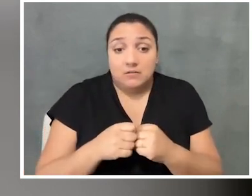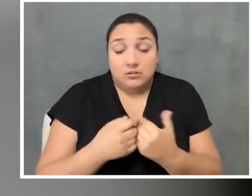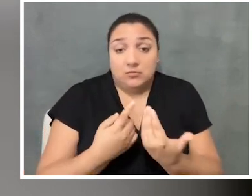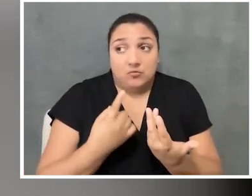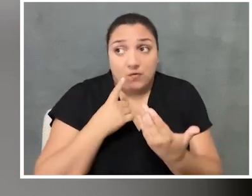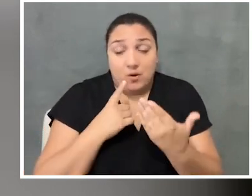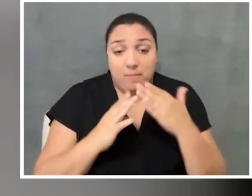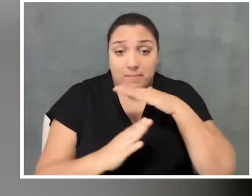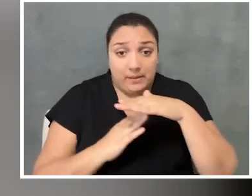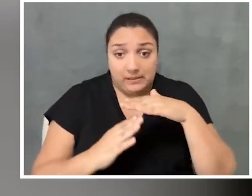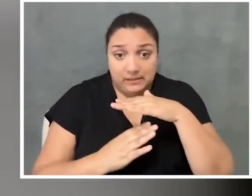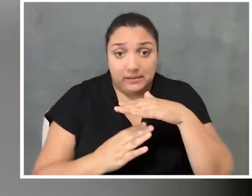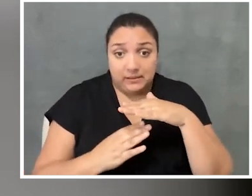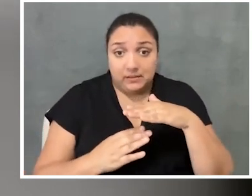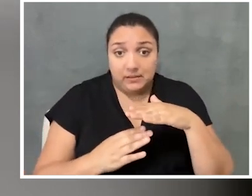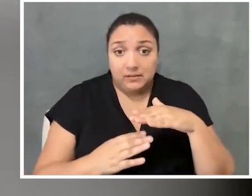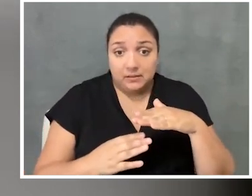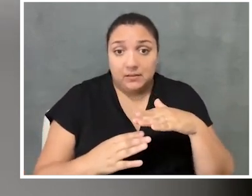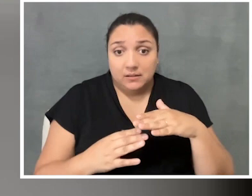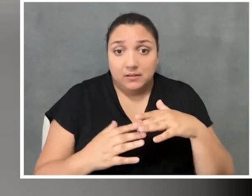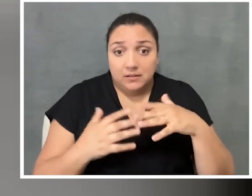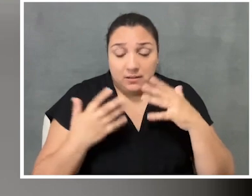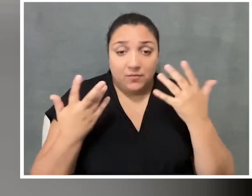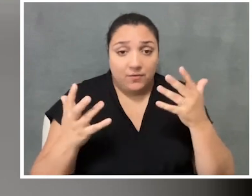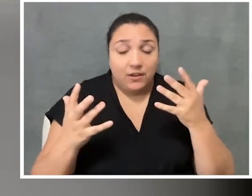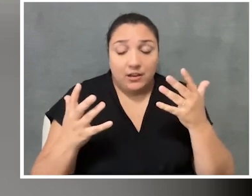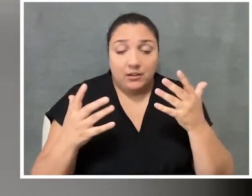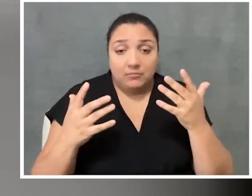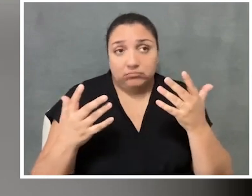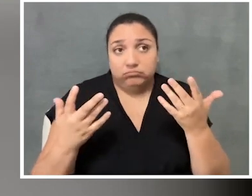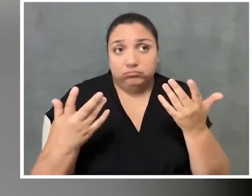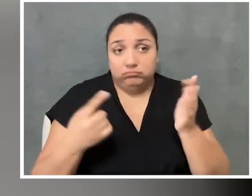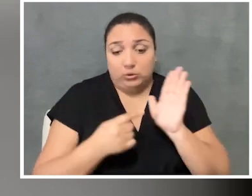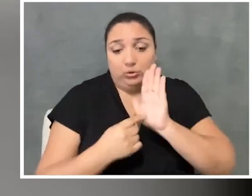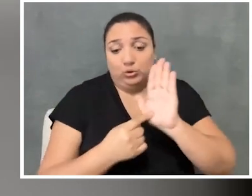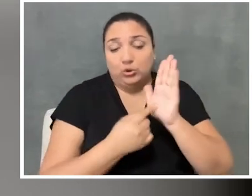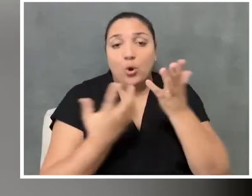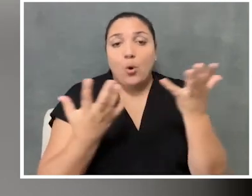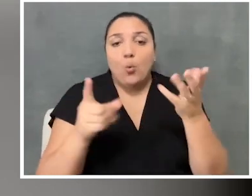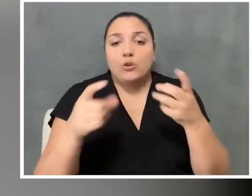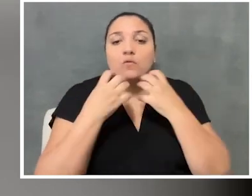speaks to what you are valuing and prioritizing as an organization. Because a budget at the end of the day